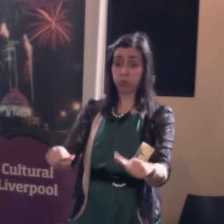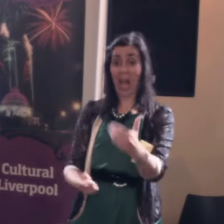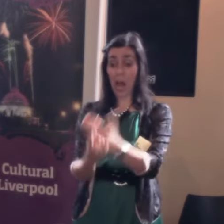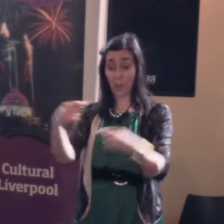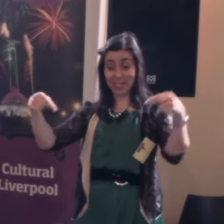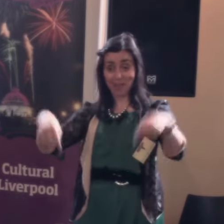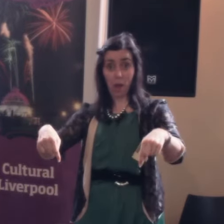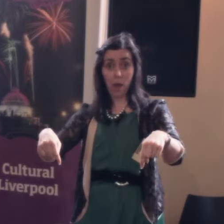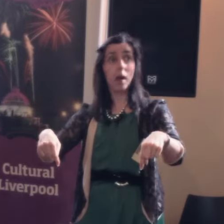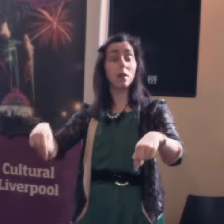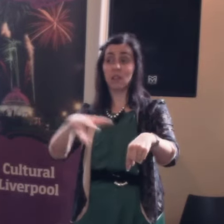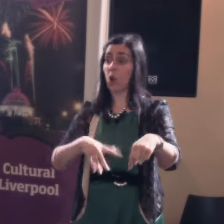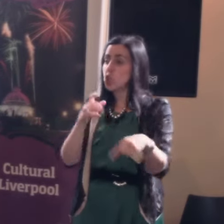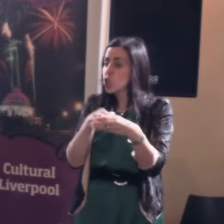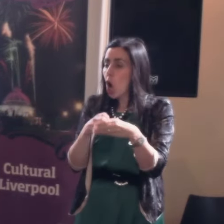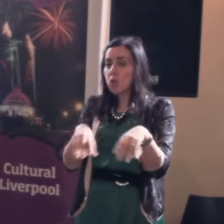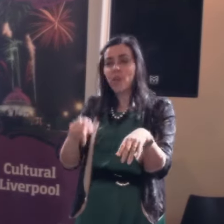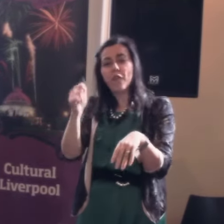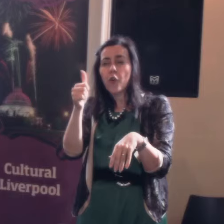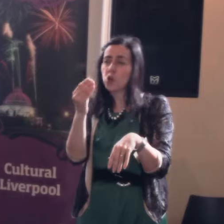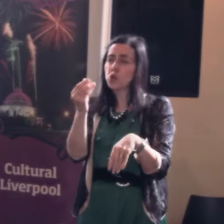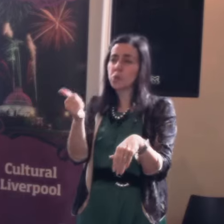and largely down to a very small number of people